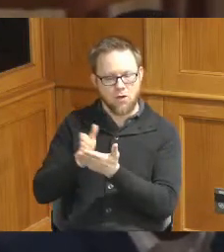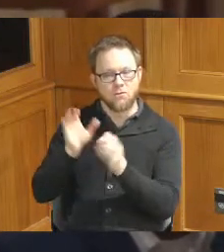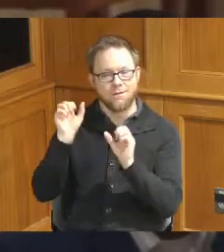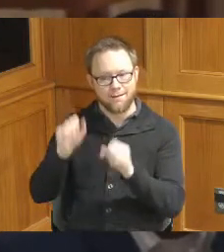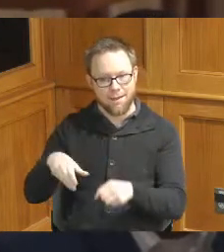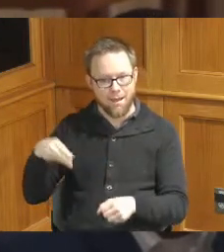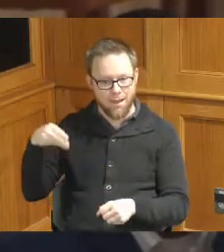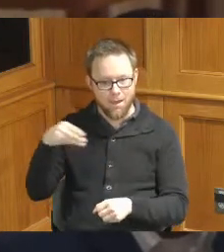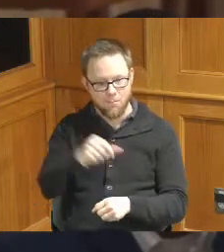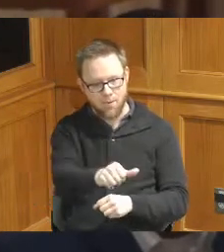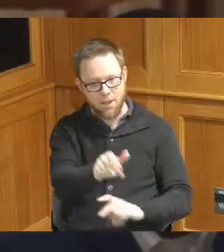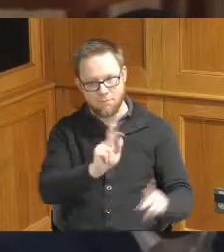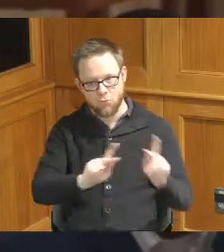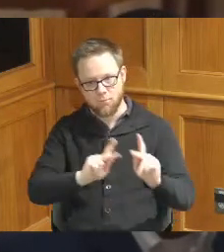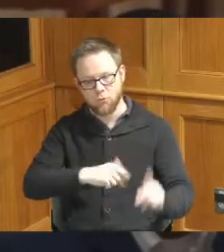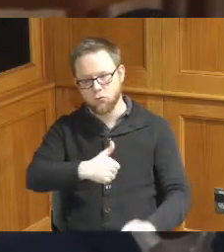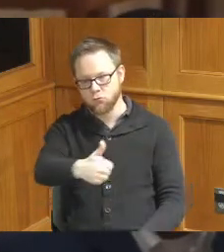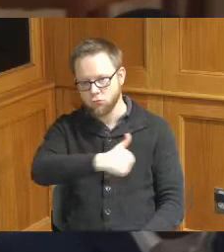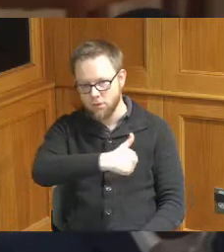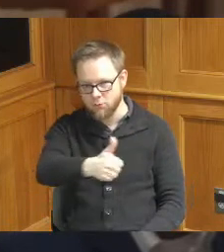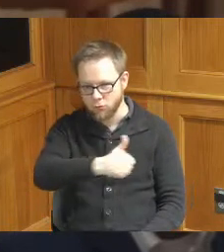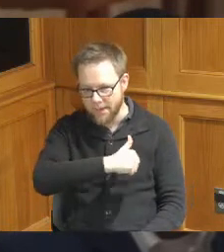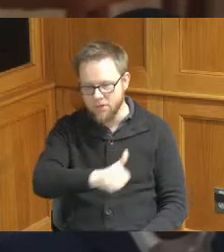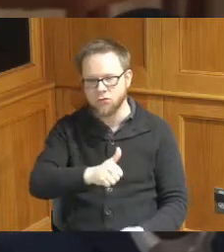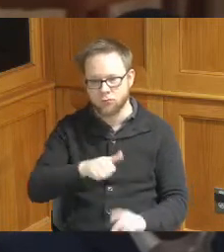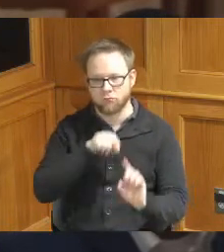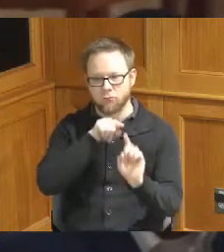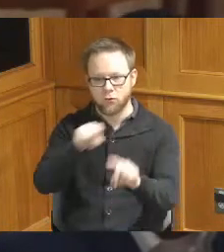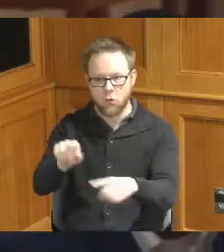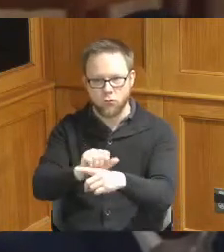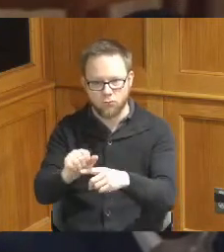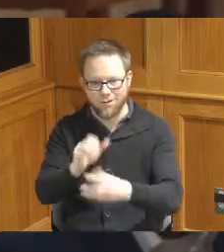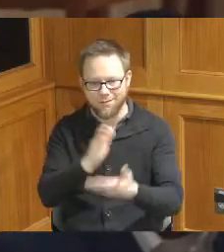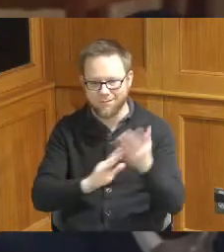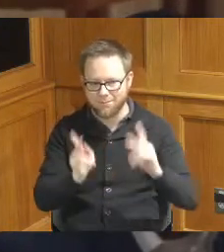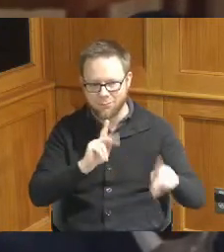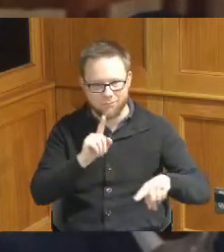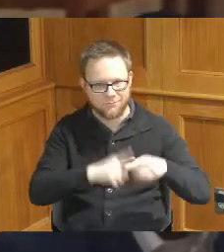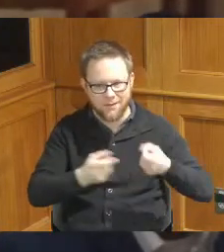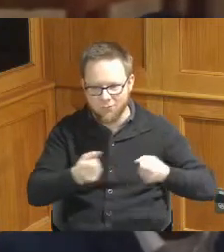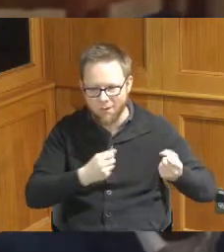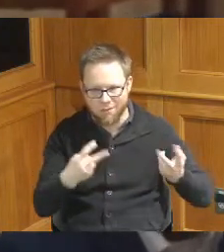people's transportation to get to the training as well to overcome that barrier so with that I